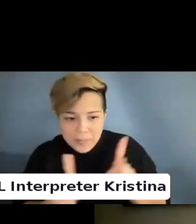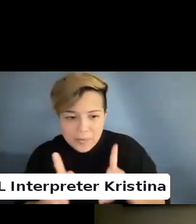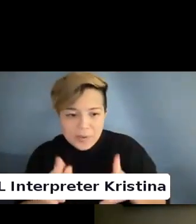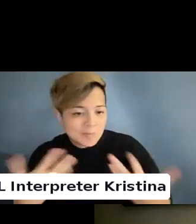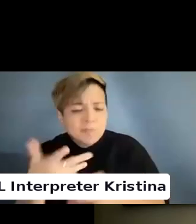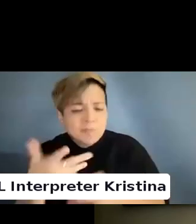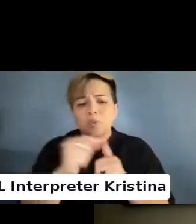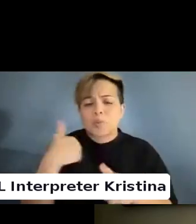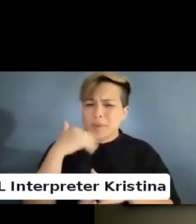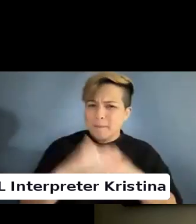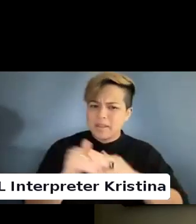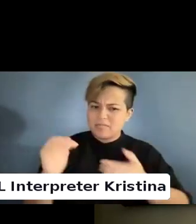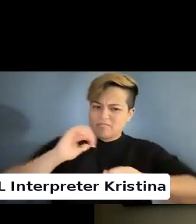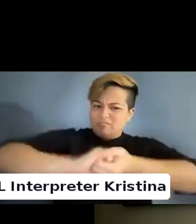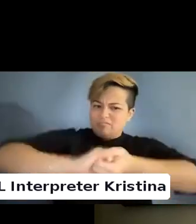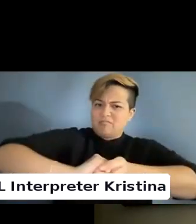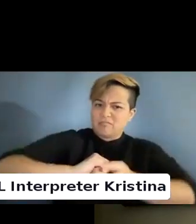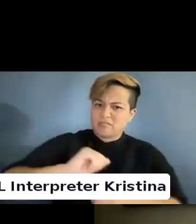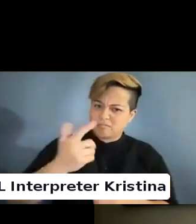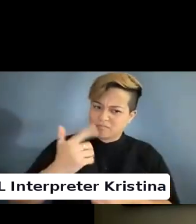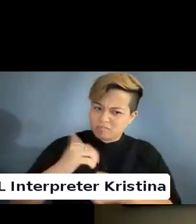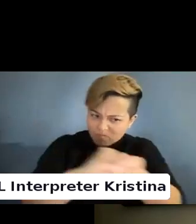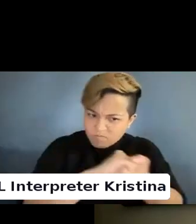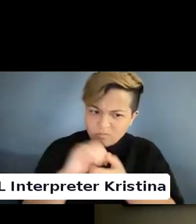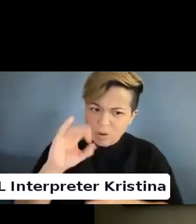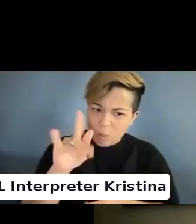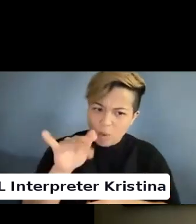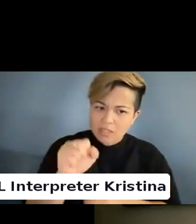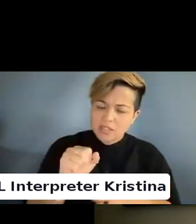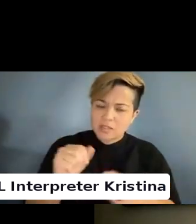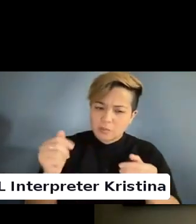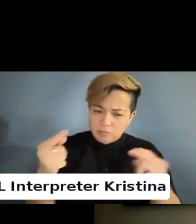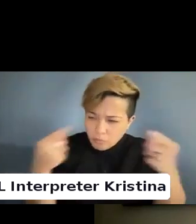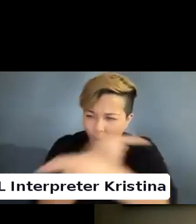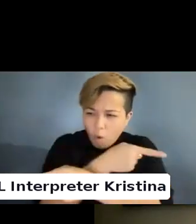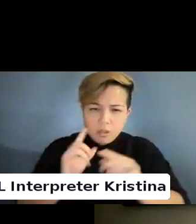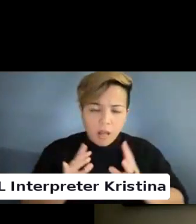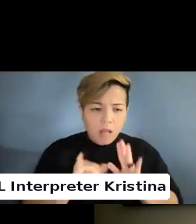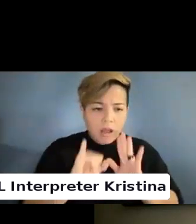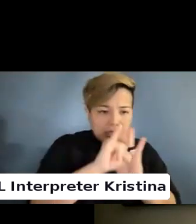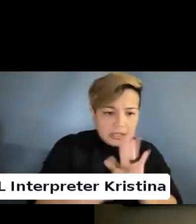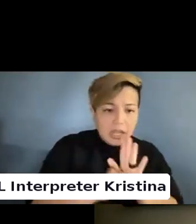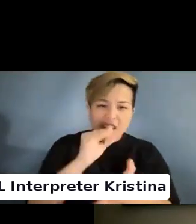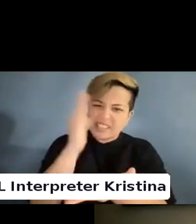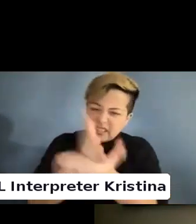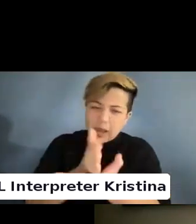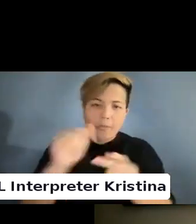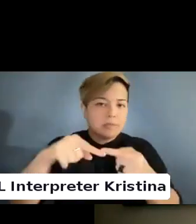How do we build coalitions across identity and stop that cycle?